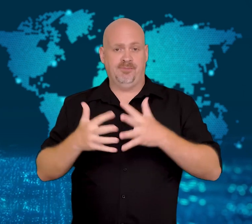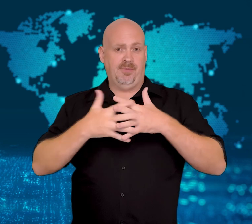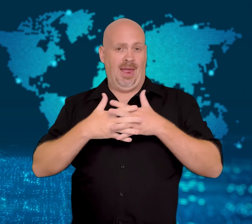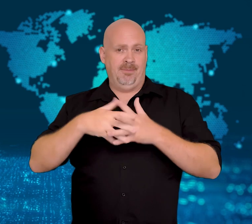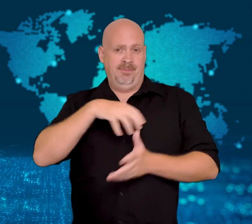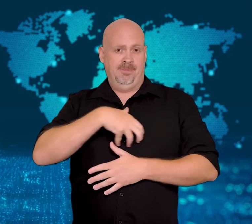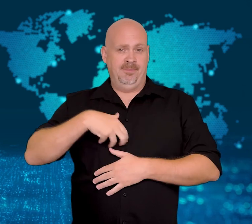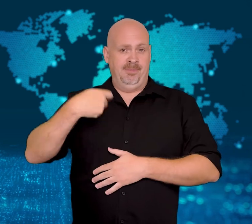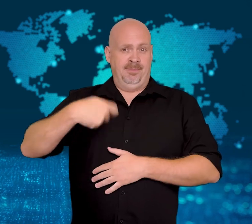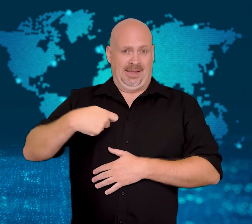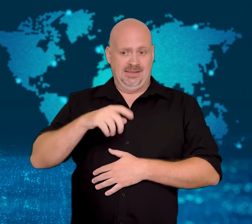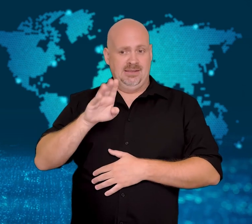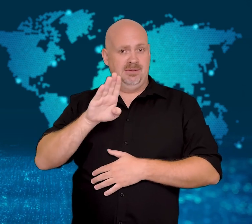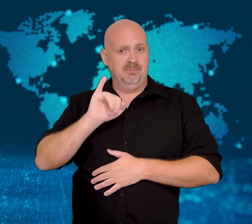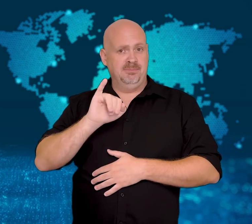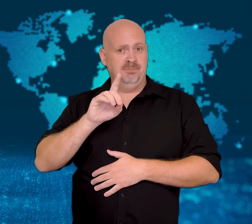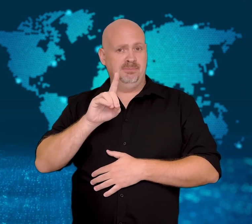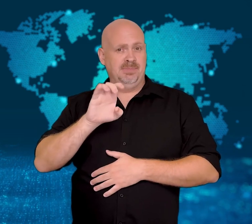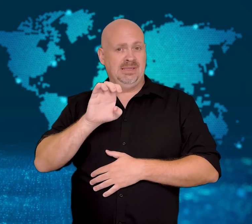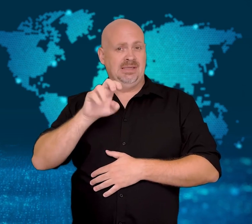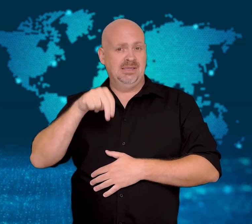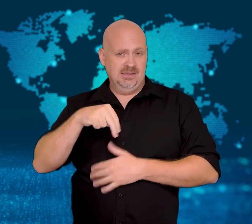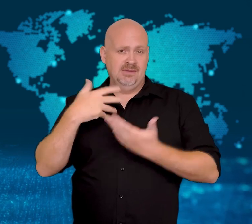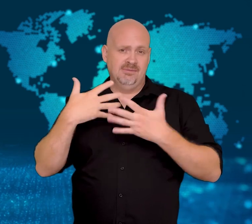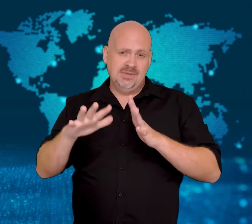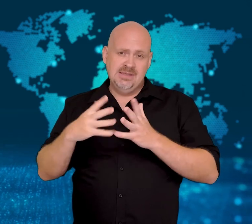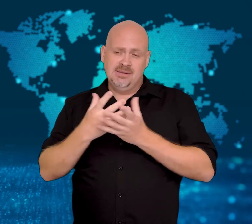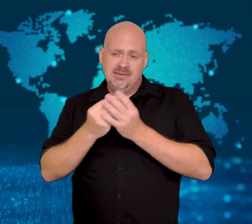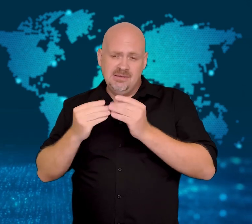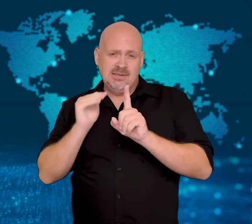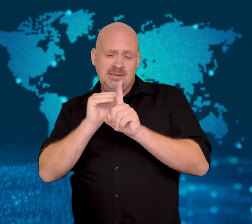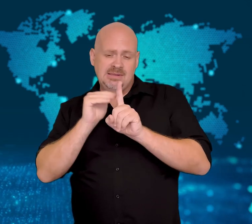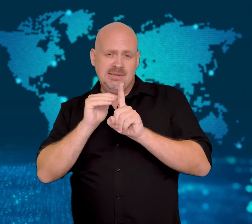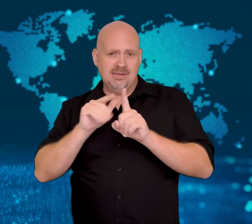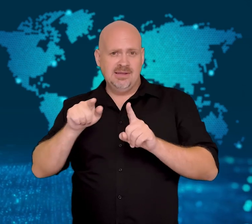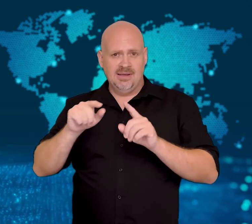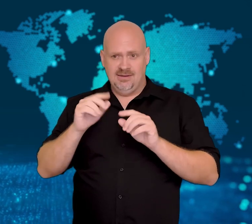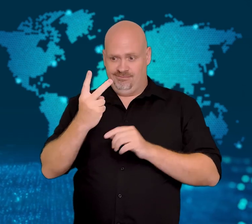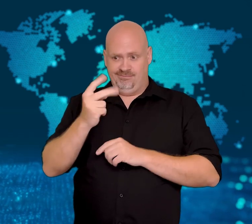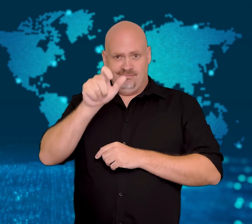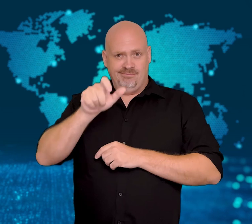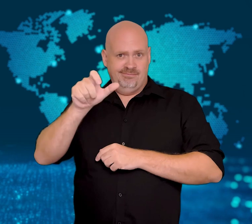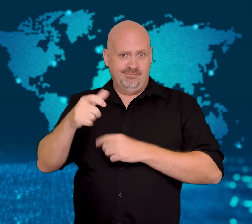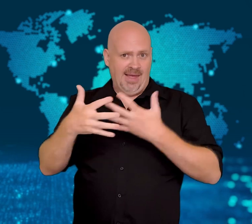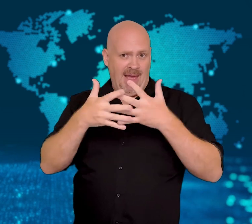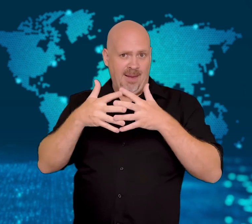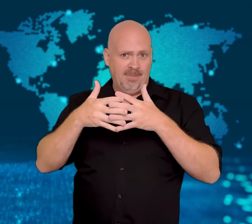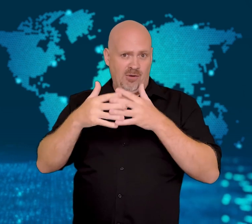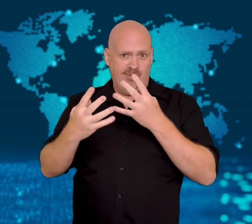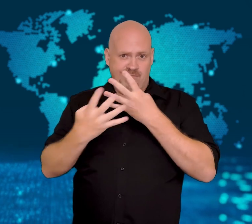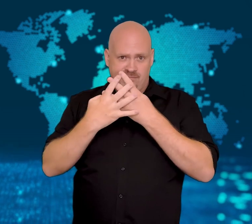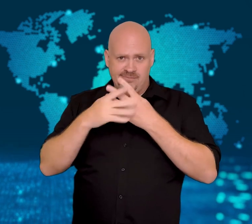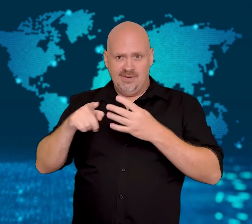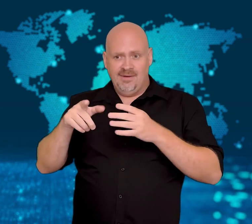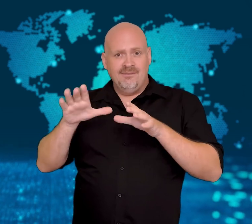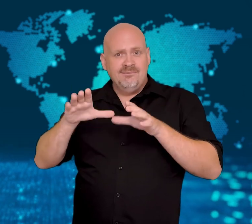US President Biden has been under increasing pressure from the families of